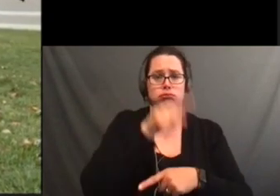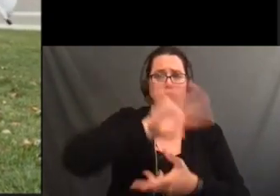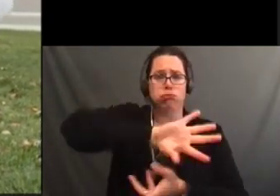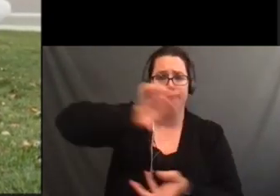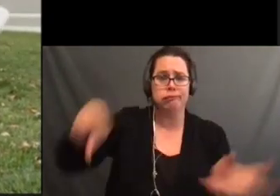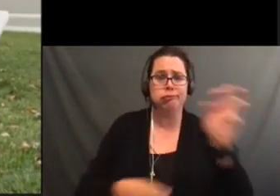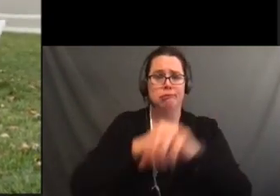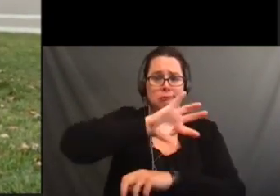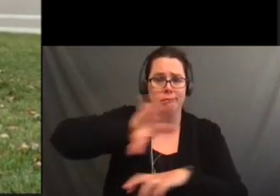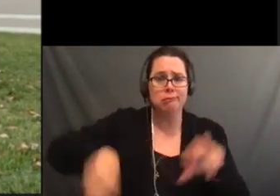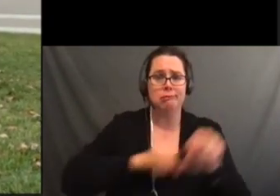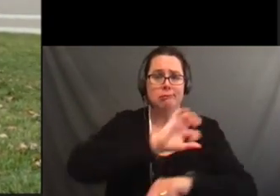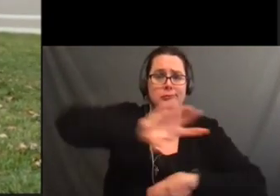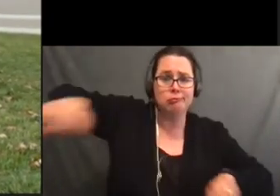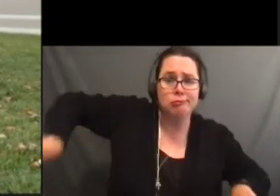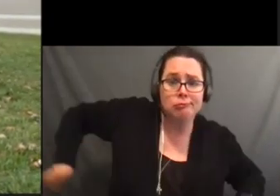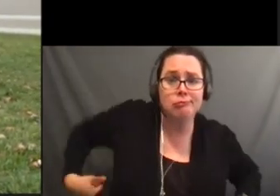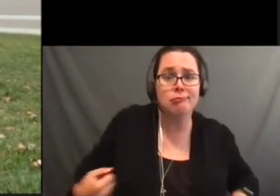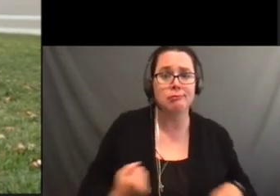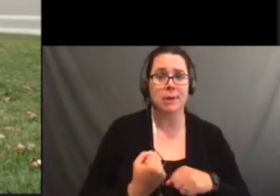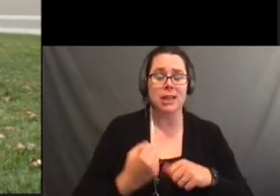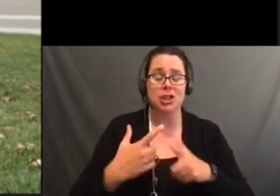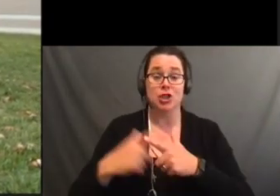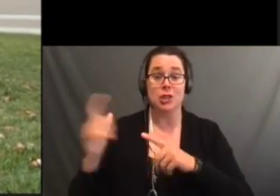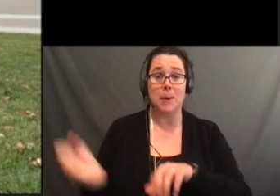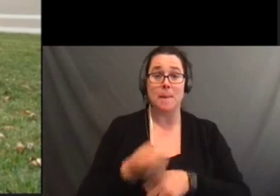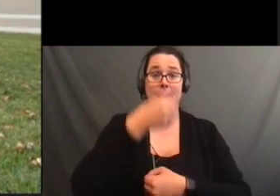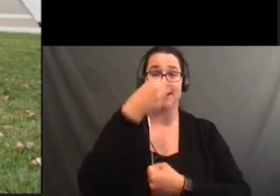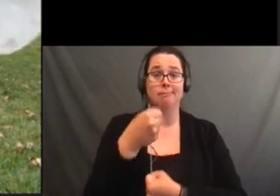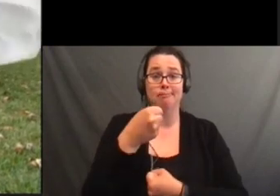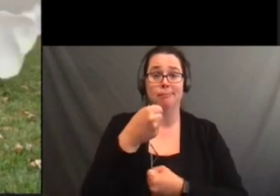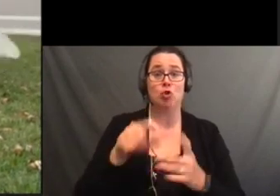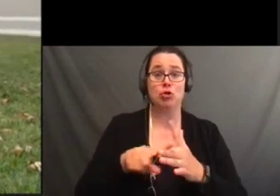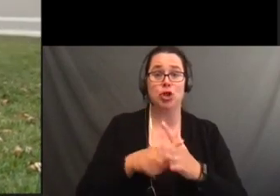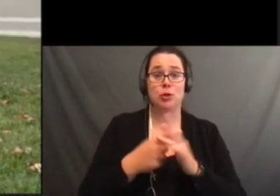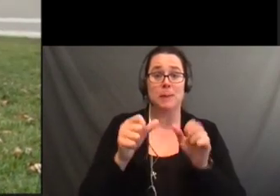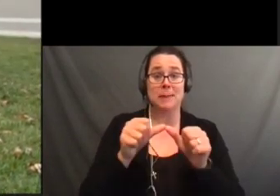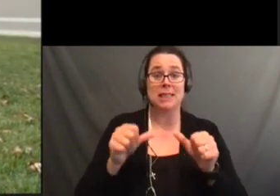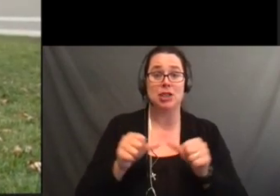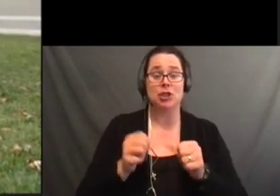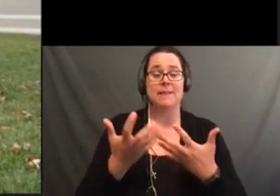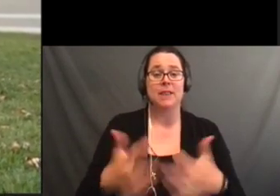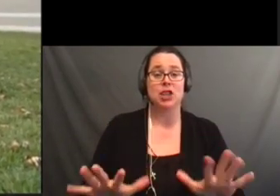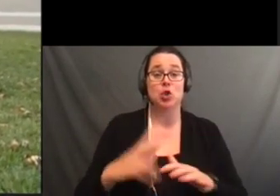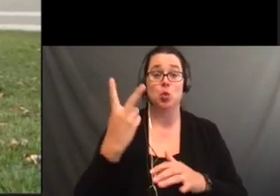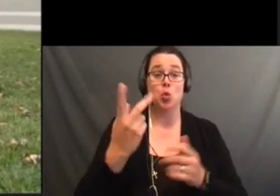Got my custom mouse pad IV Beats. And then I got my mouse Logitech.